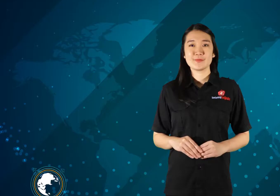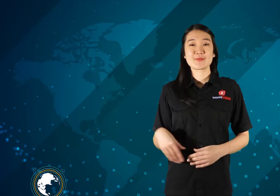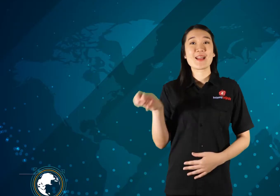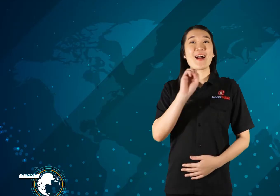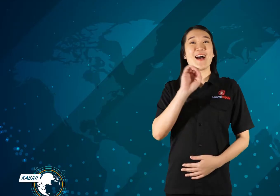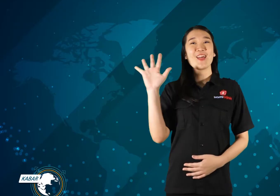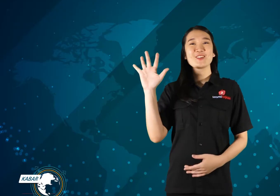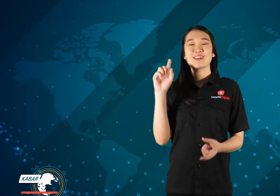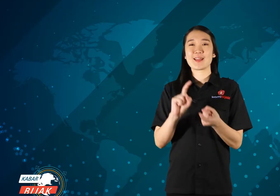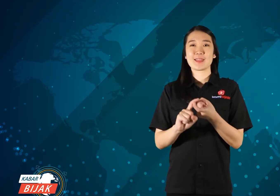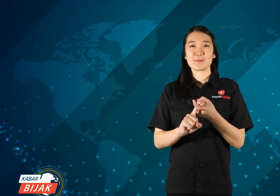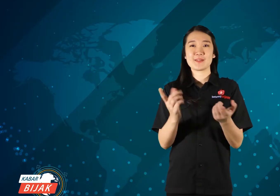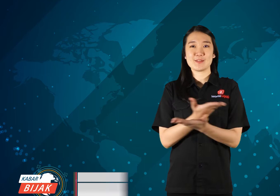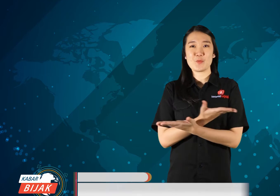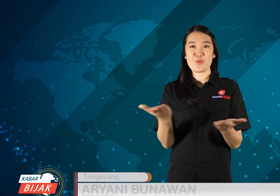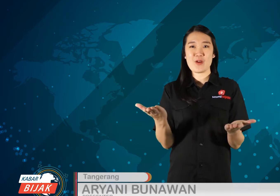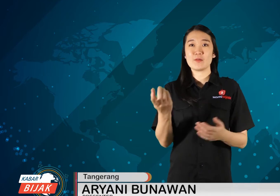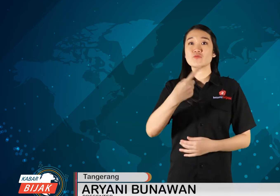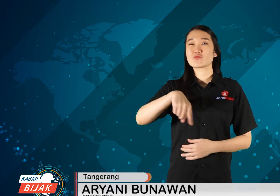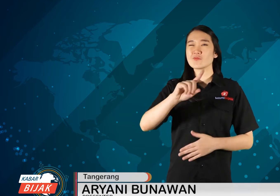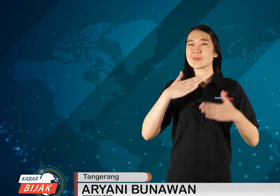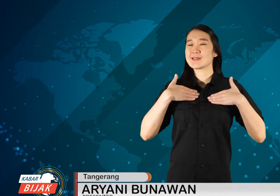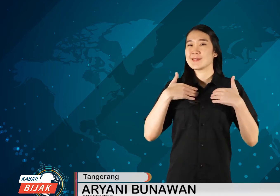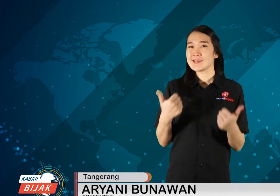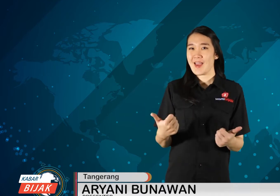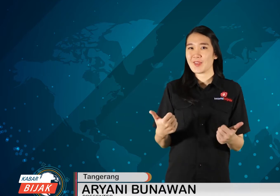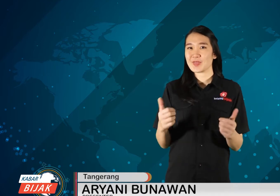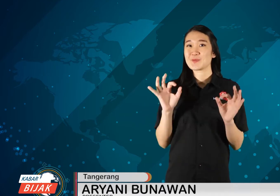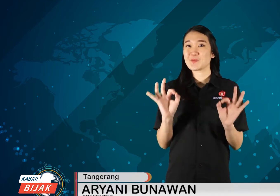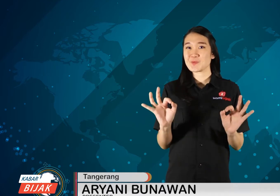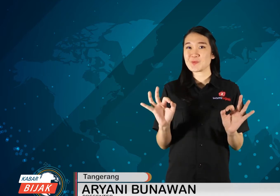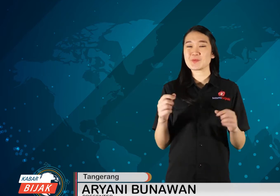Hello all friends, how are you?